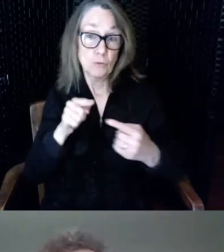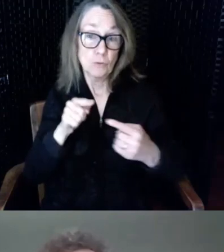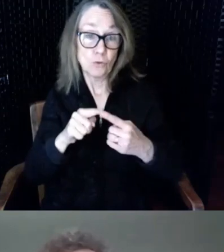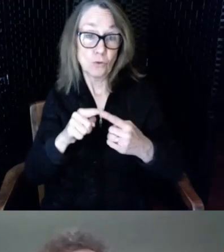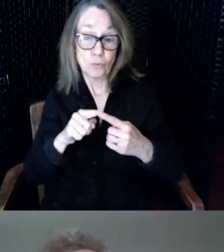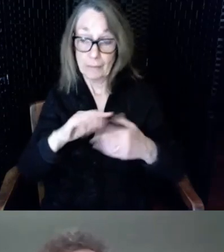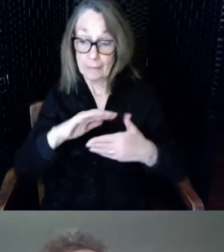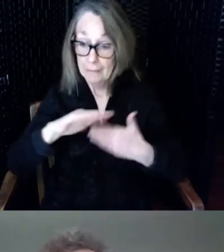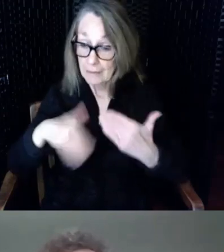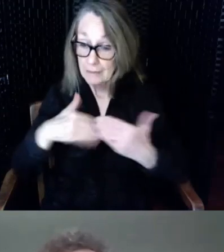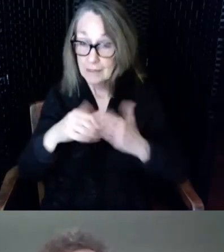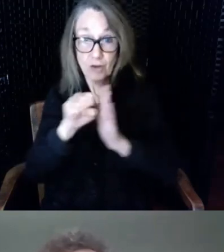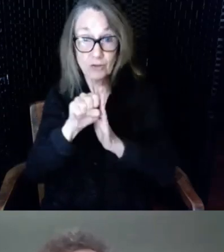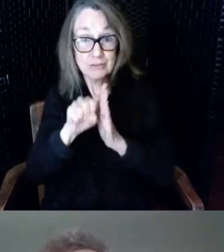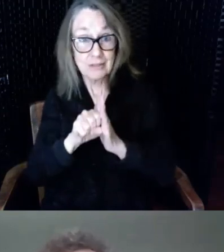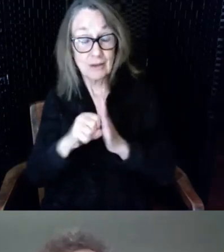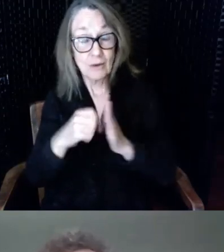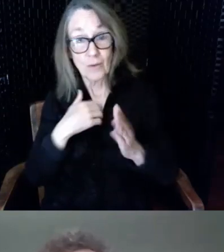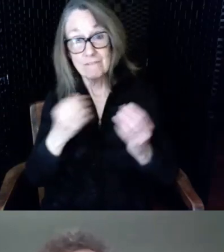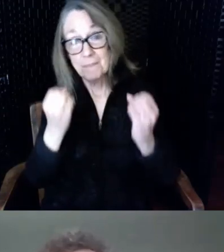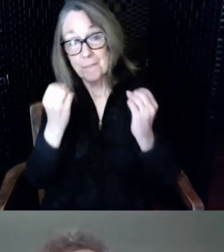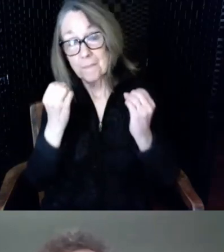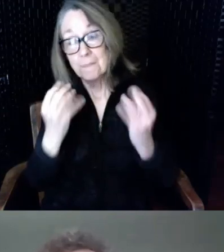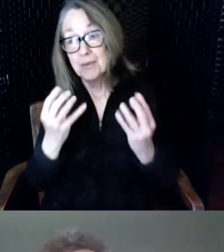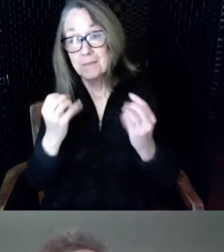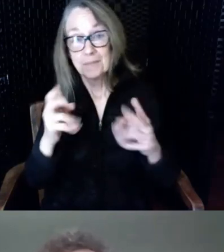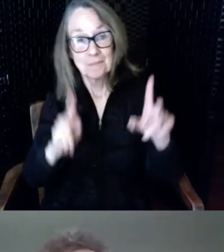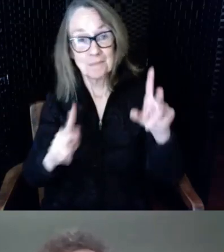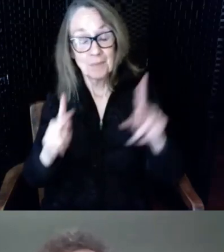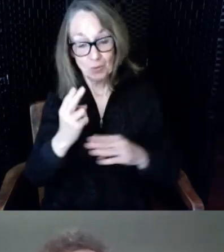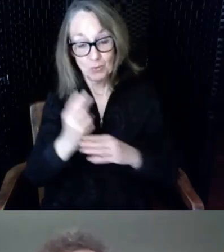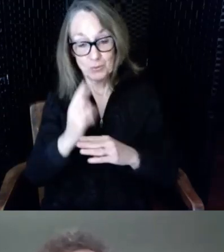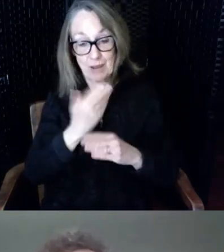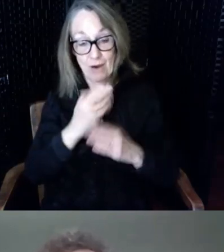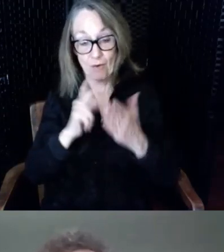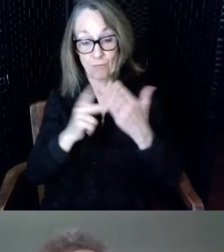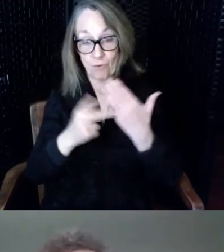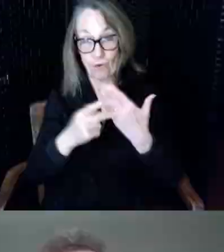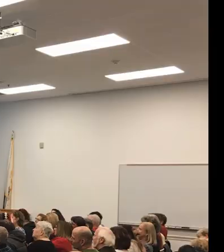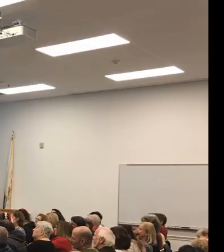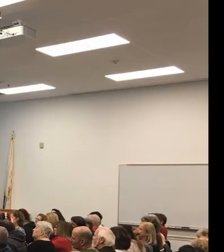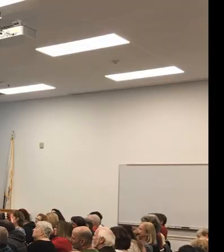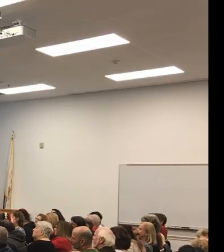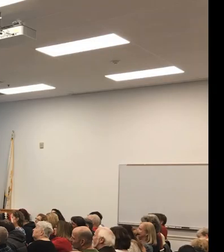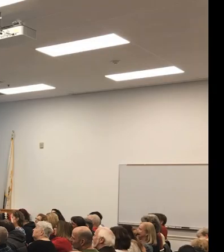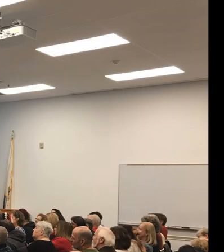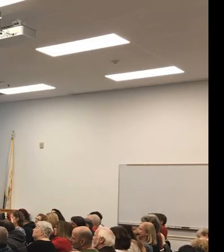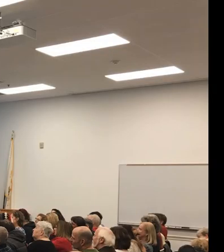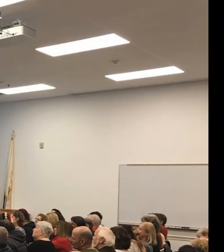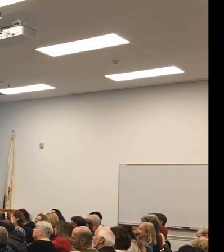have many many people using our program room it is in constant use